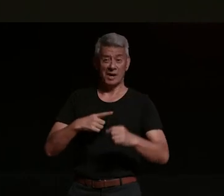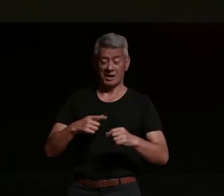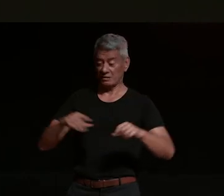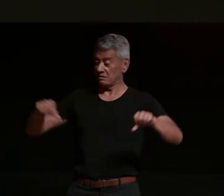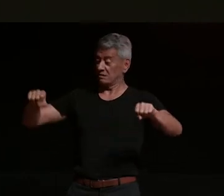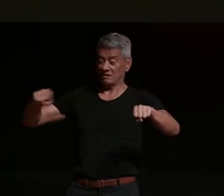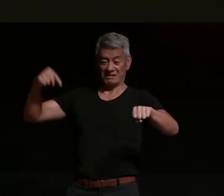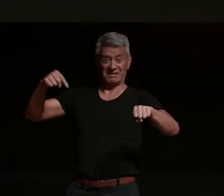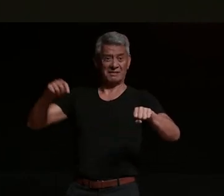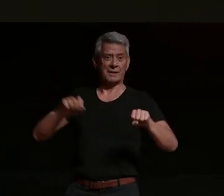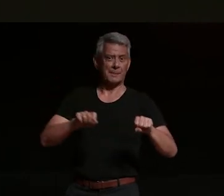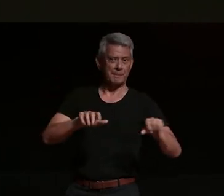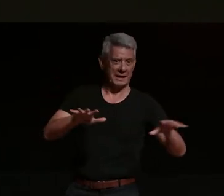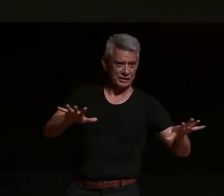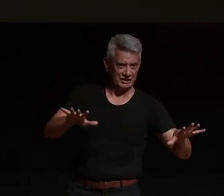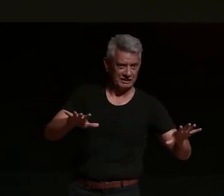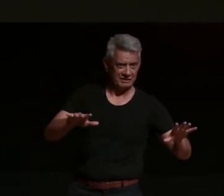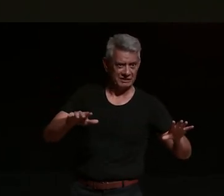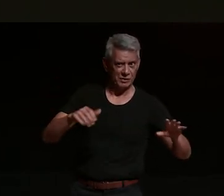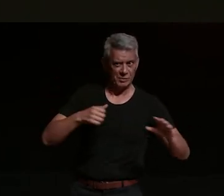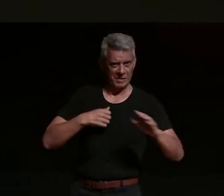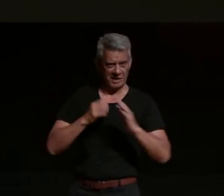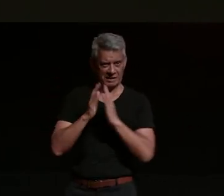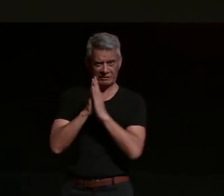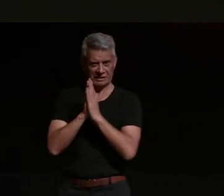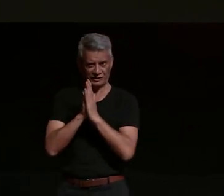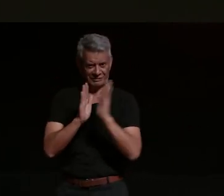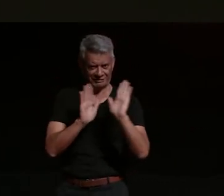and i don't think of them as my religion i do them because they're fun and i like writing